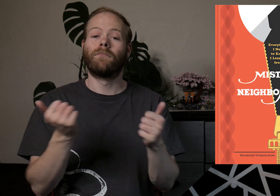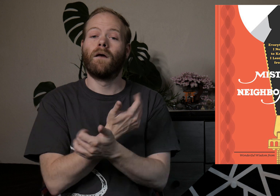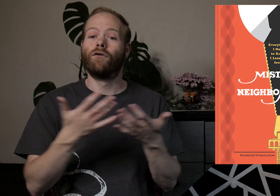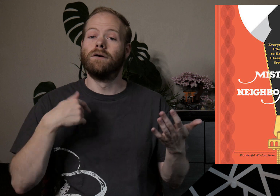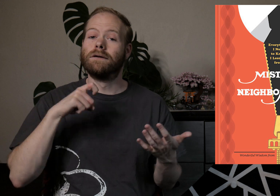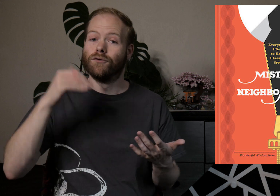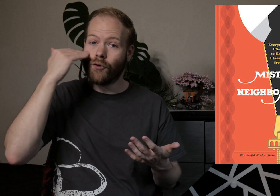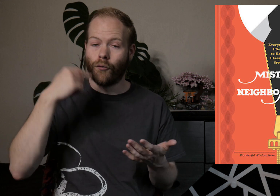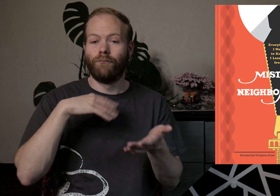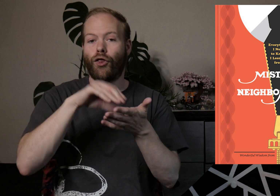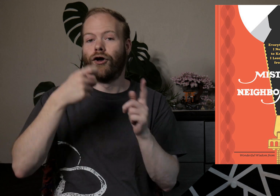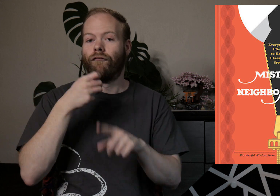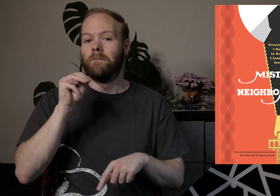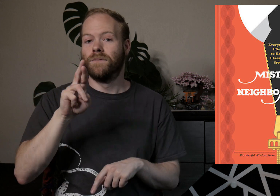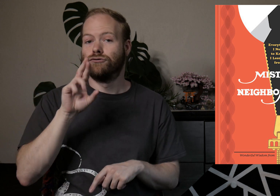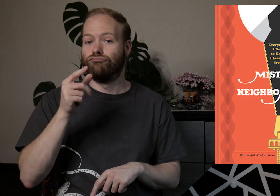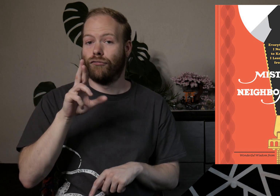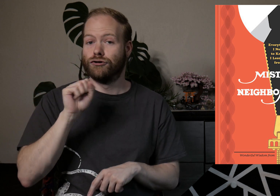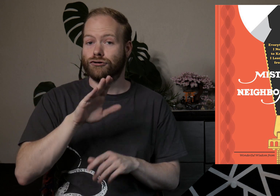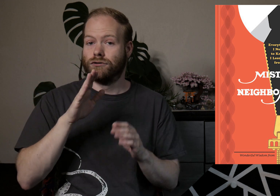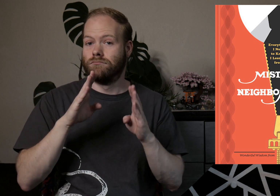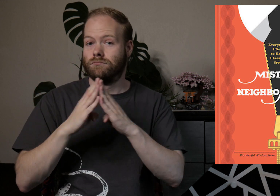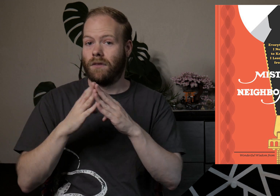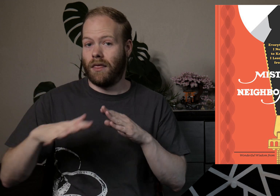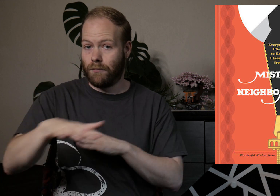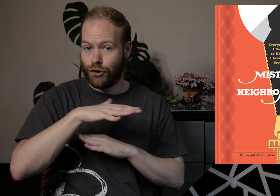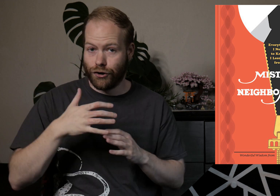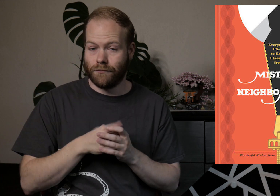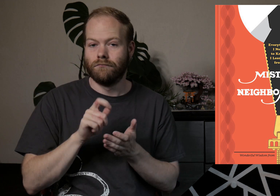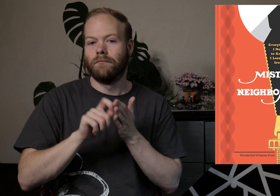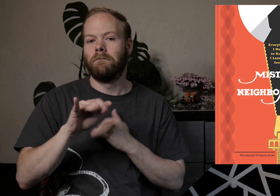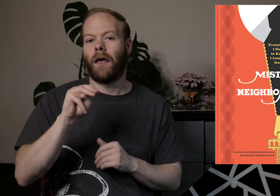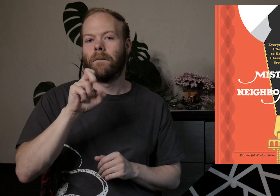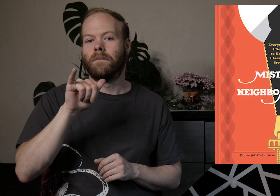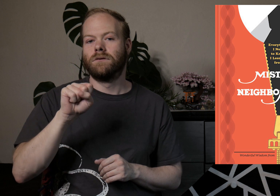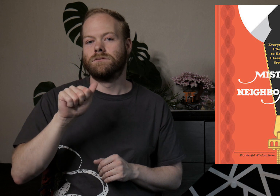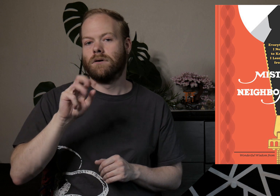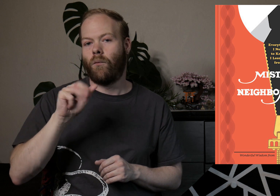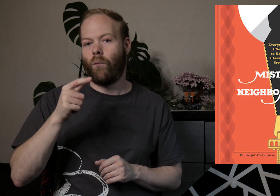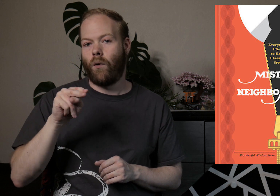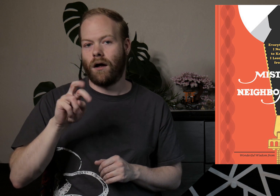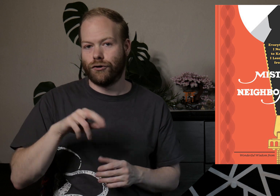Everything I Need to Know I Learned from Mister Rogers' Neighborhood by Melissa Wagner.